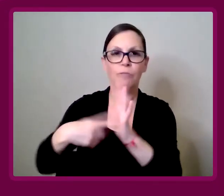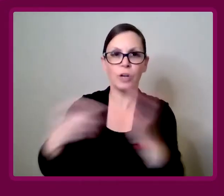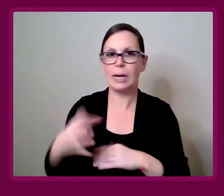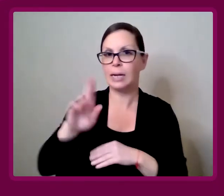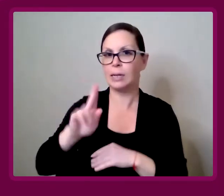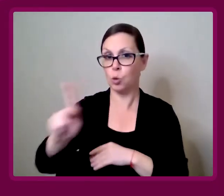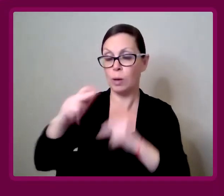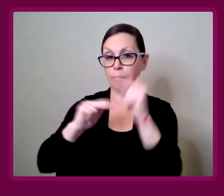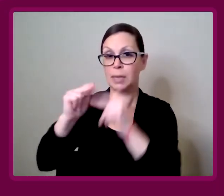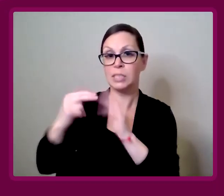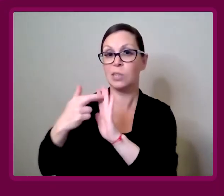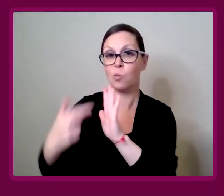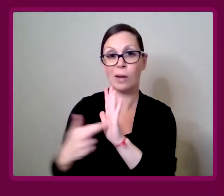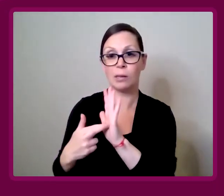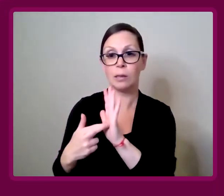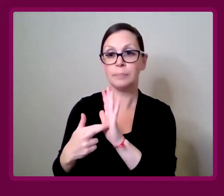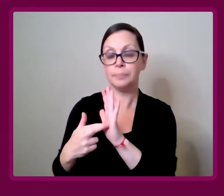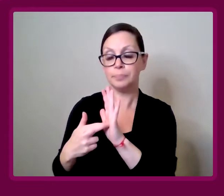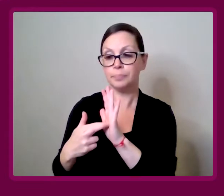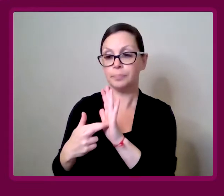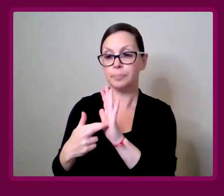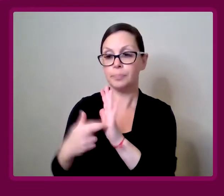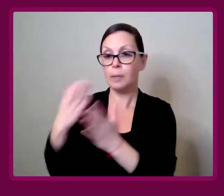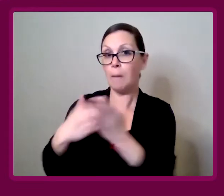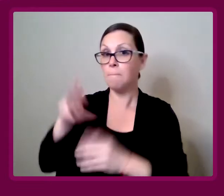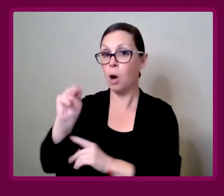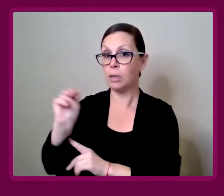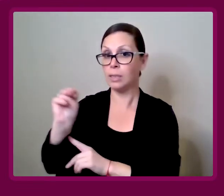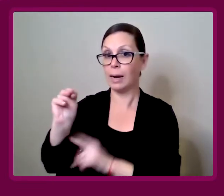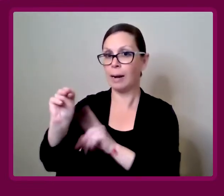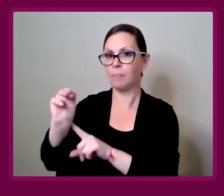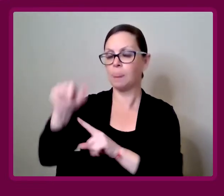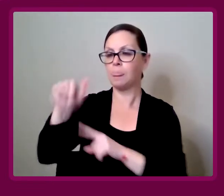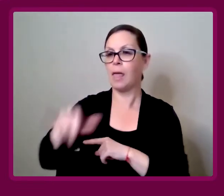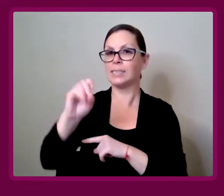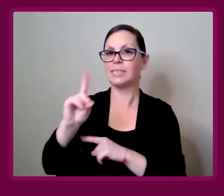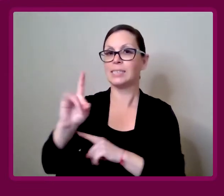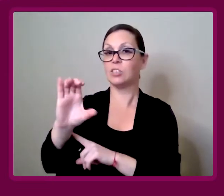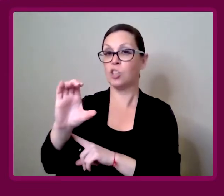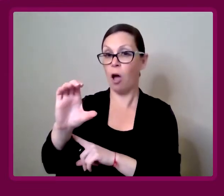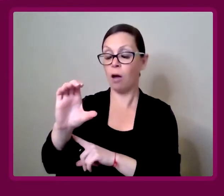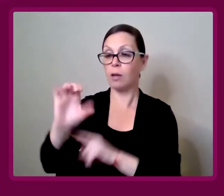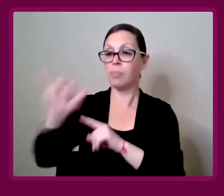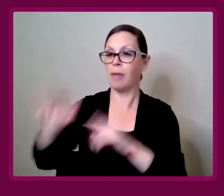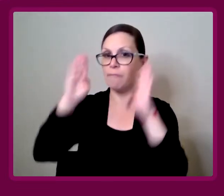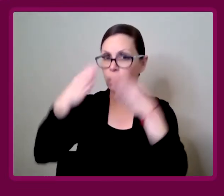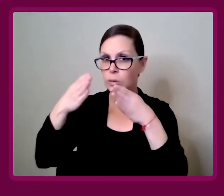The UK for instance, the building regulations, Part M, which is a document that focuses around